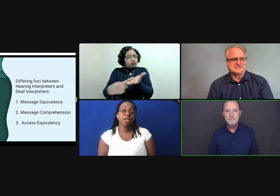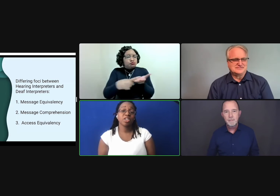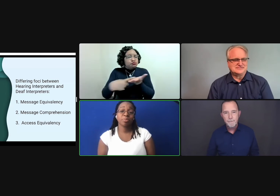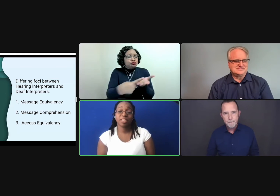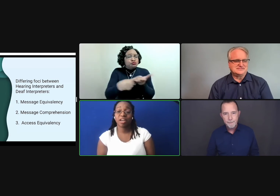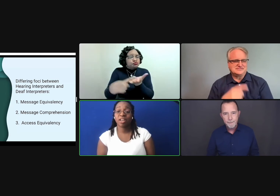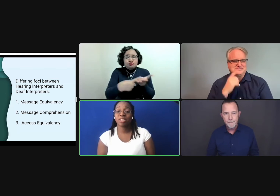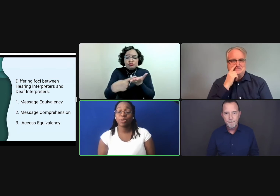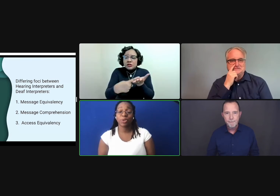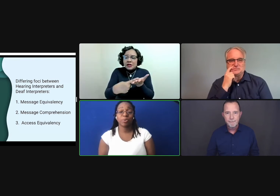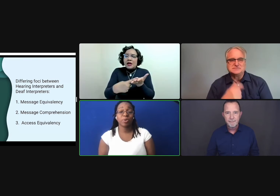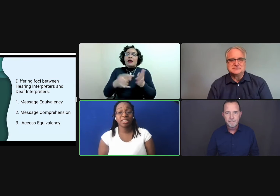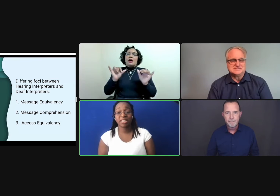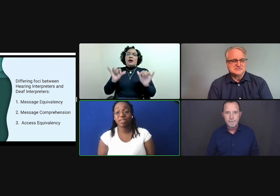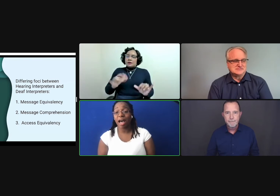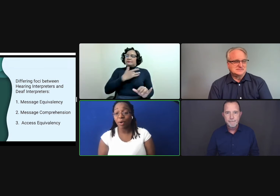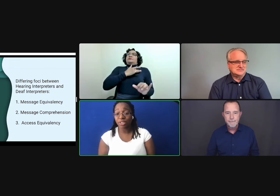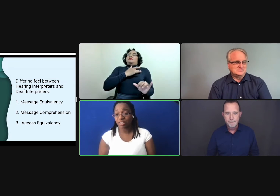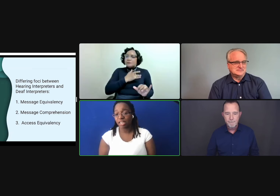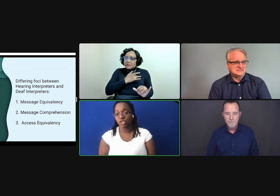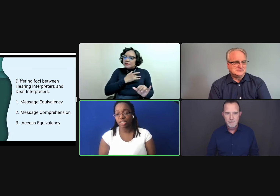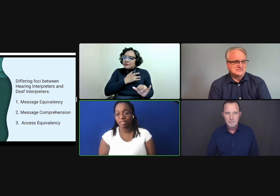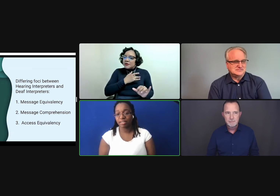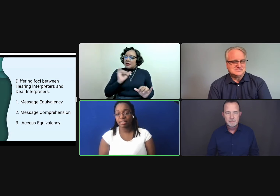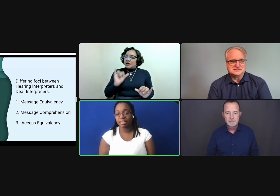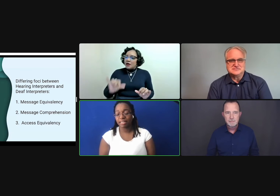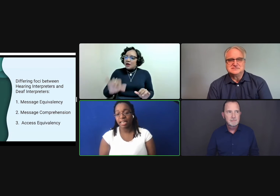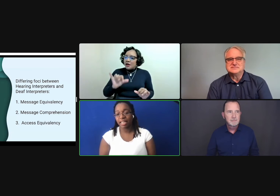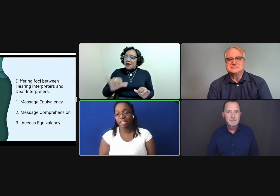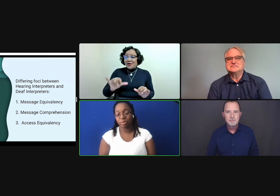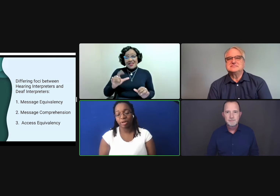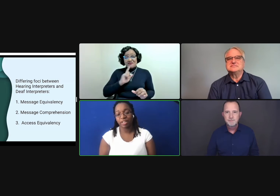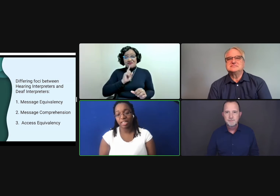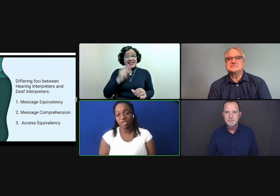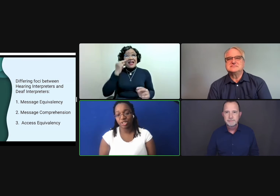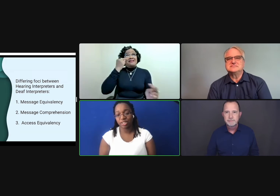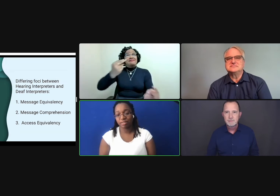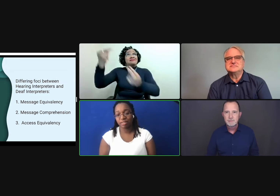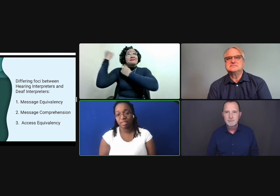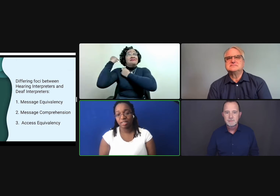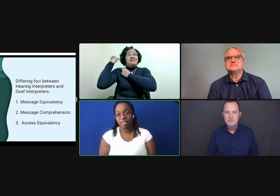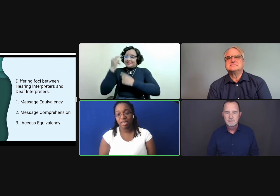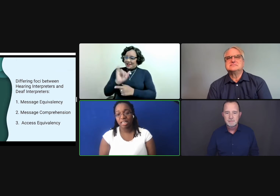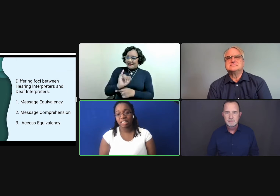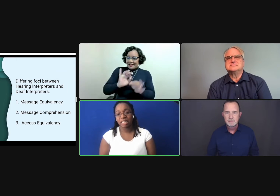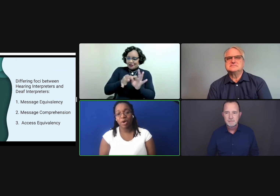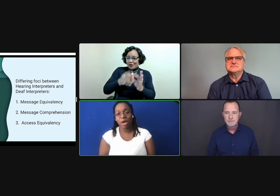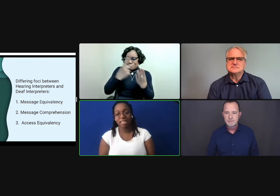To be 100% honest with you, it wasn't until our discussion that it came to my realization because now,